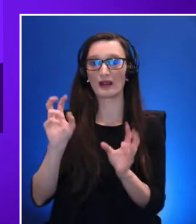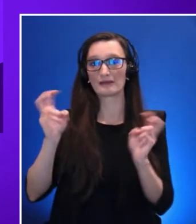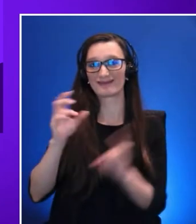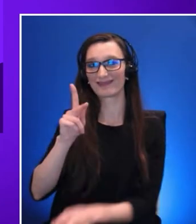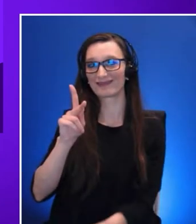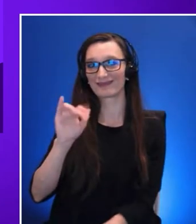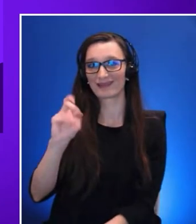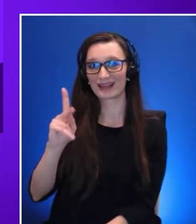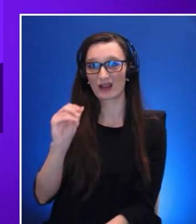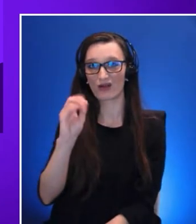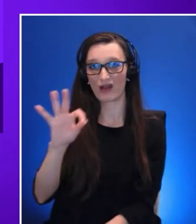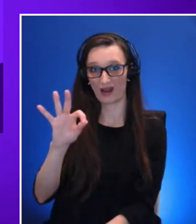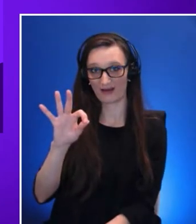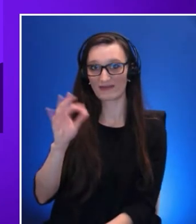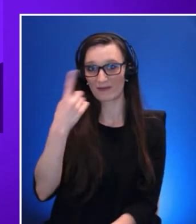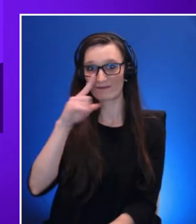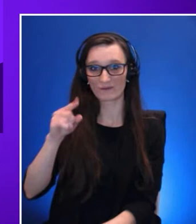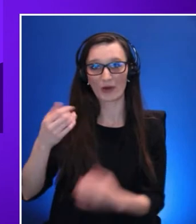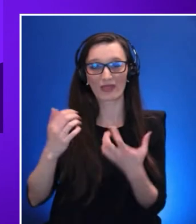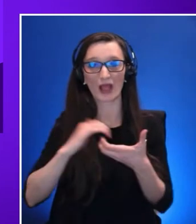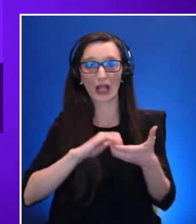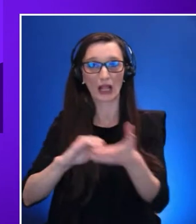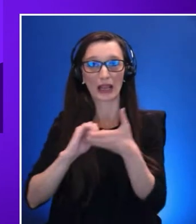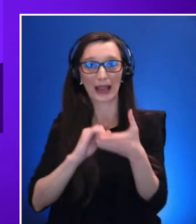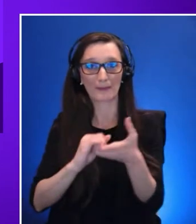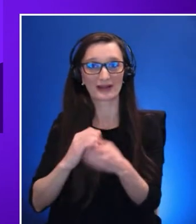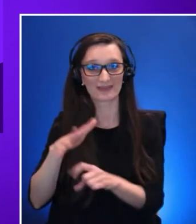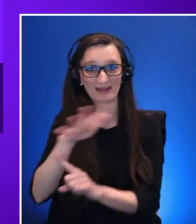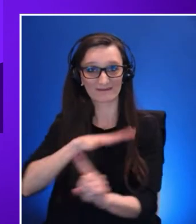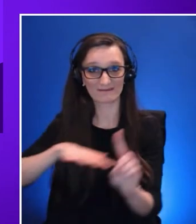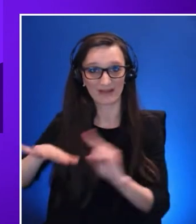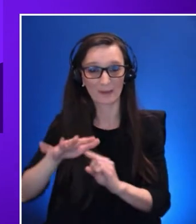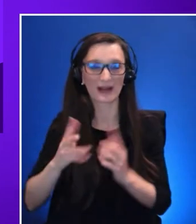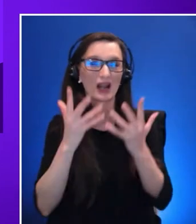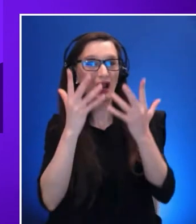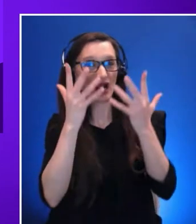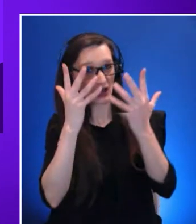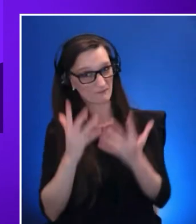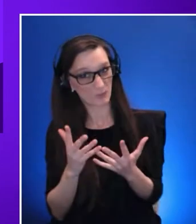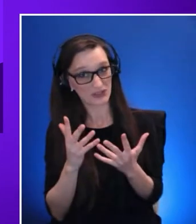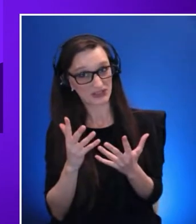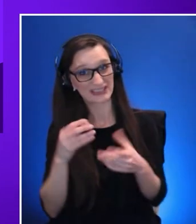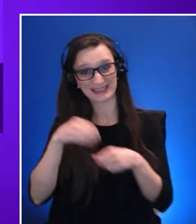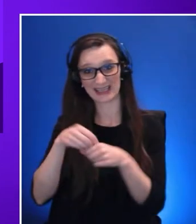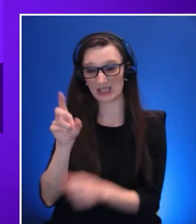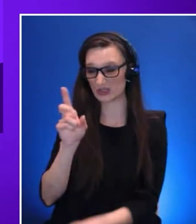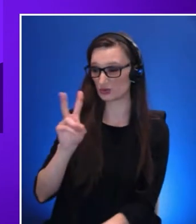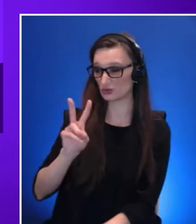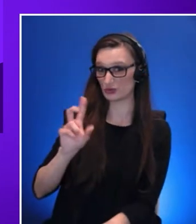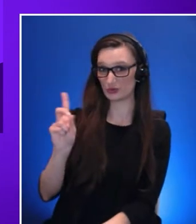the current immersive experiences even in 2d they are inaccessible to users of traditional